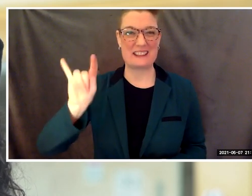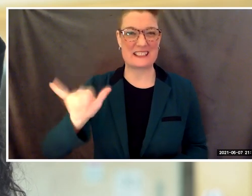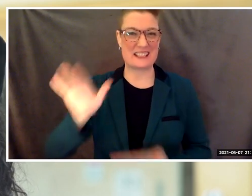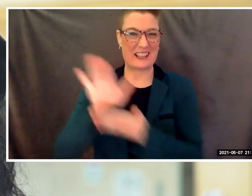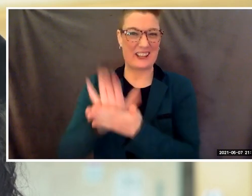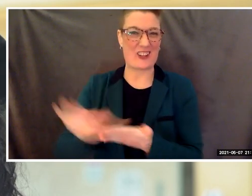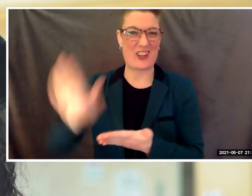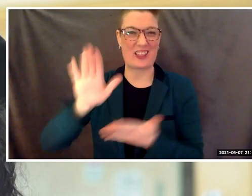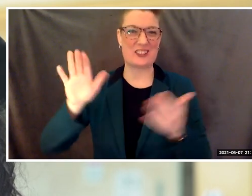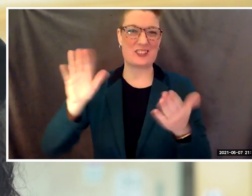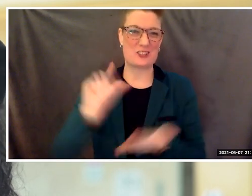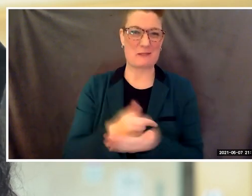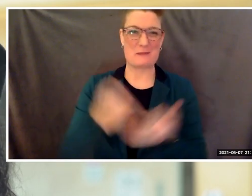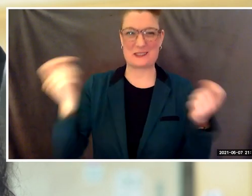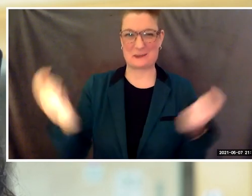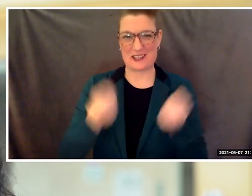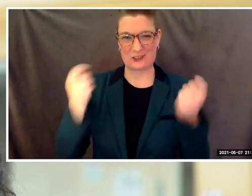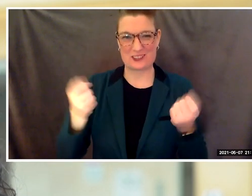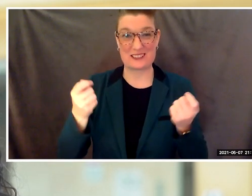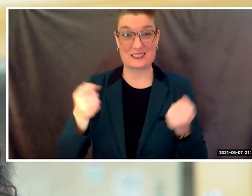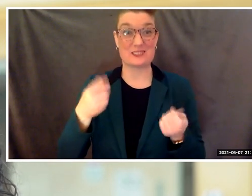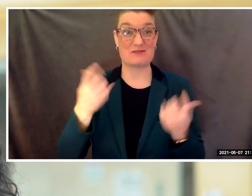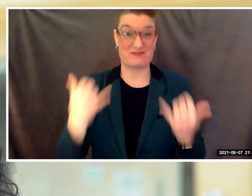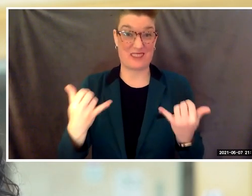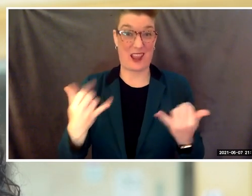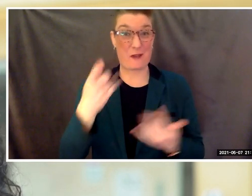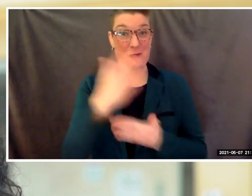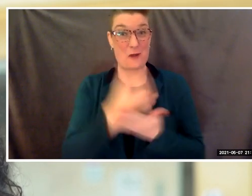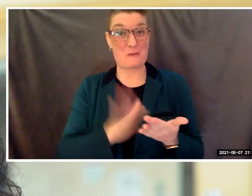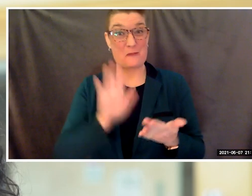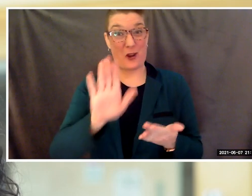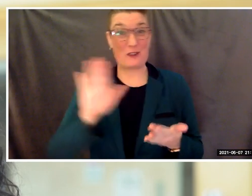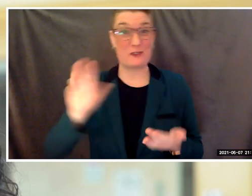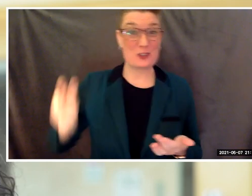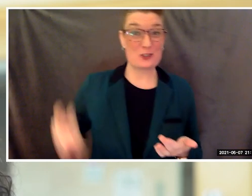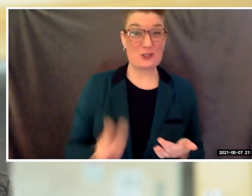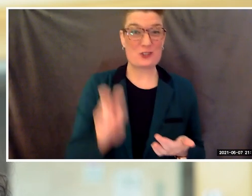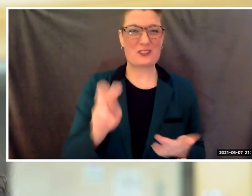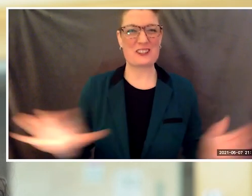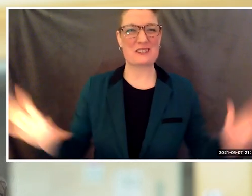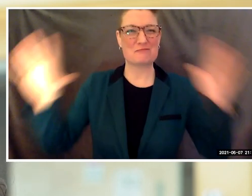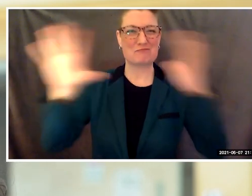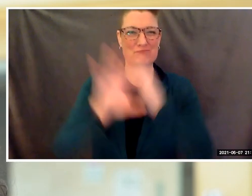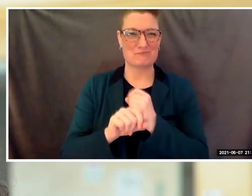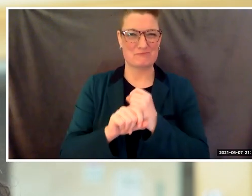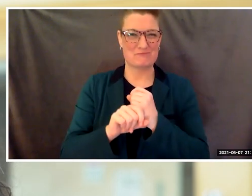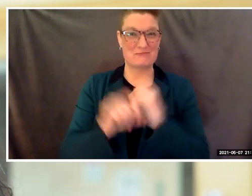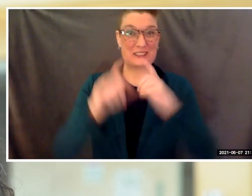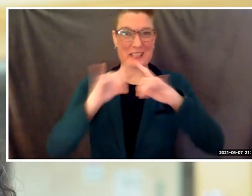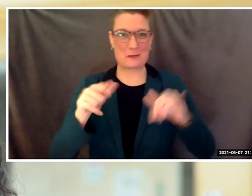You have come to the closing of one part of your journey, while standing at the fork in the road for the next.